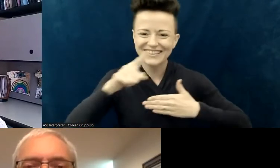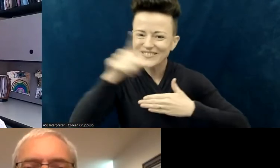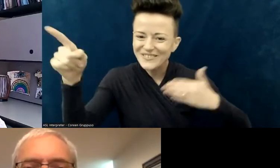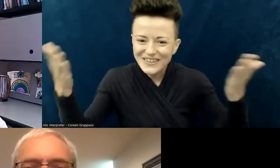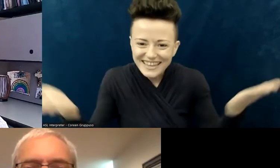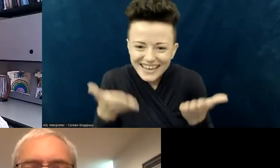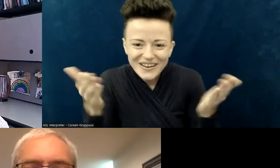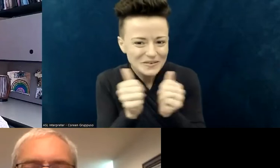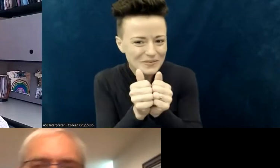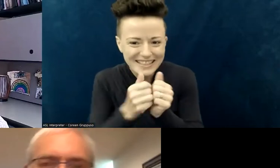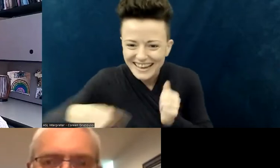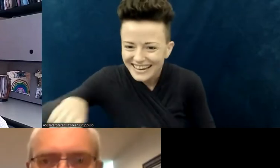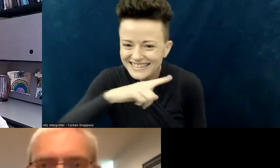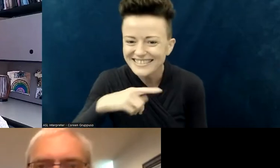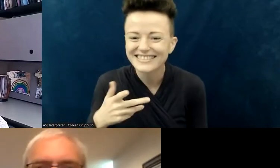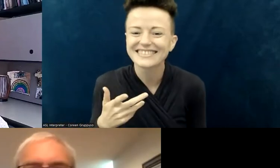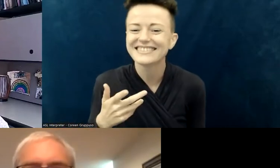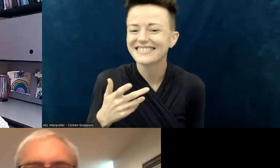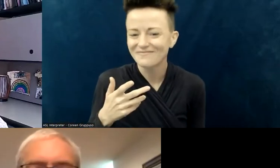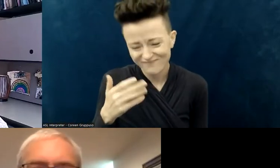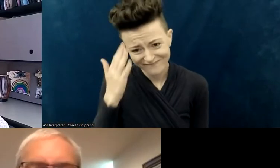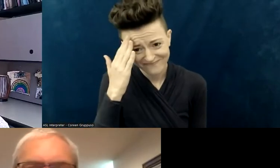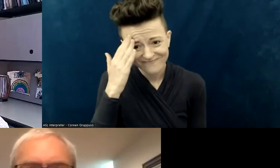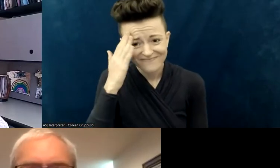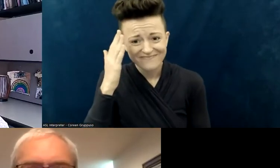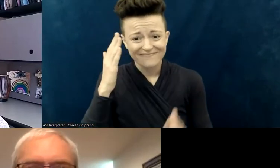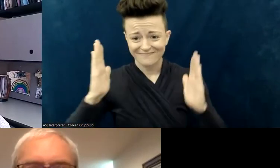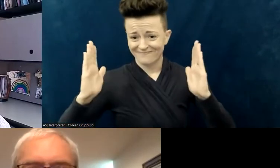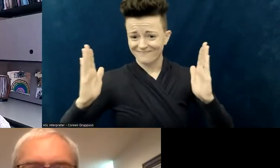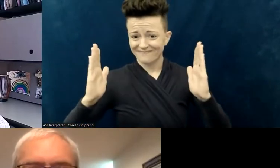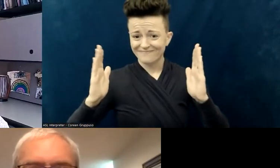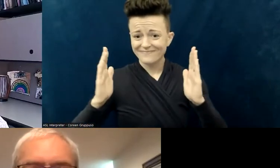I know six hours is a lot of time over two days,